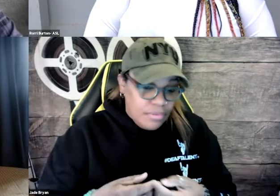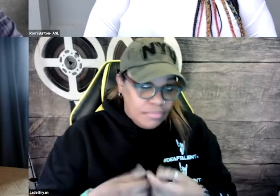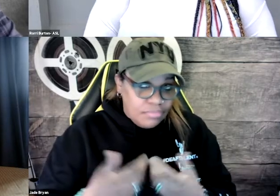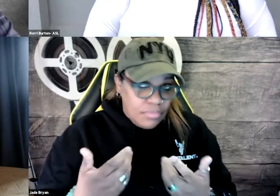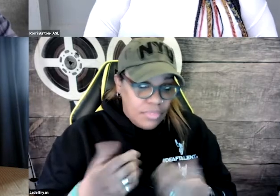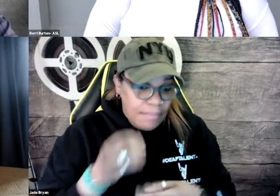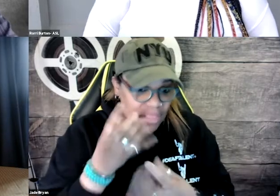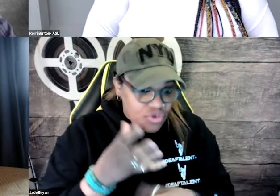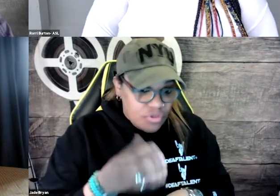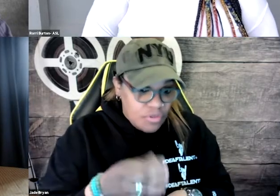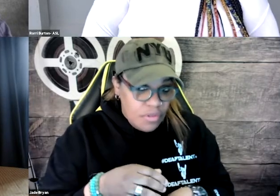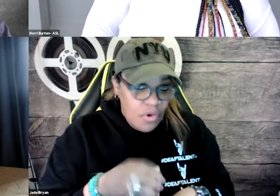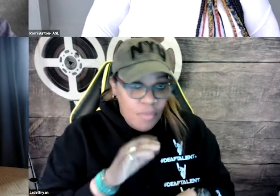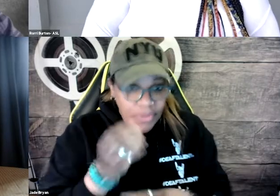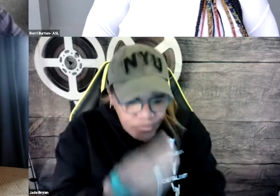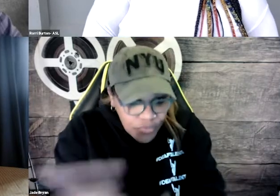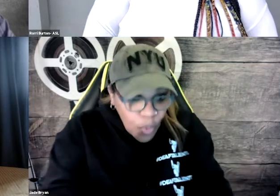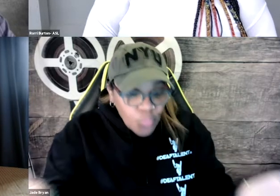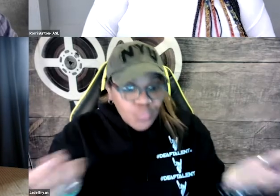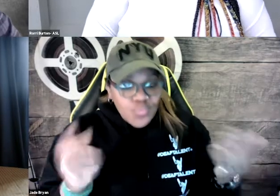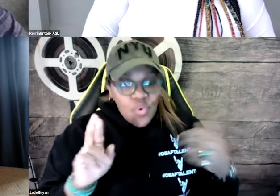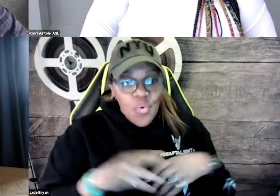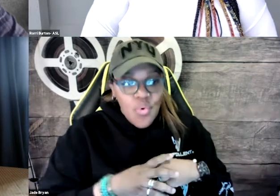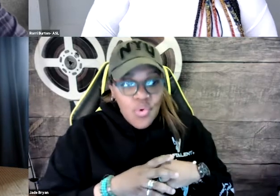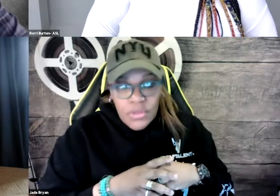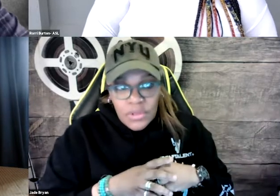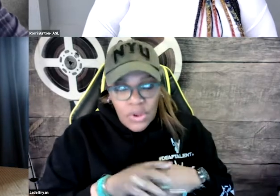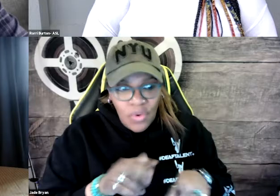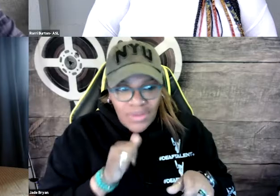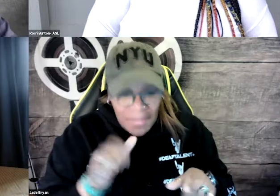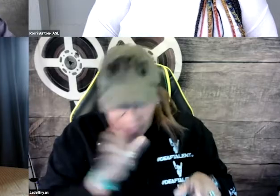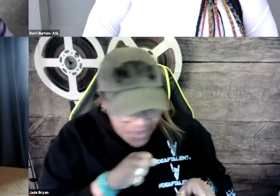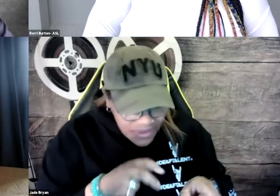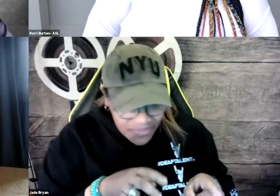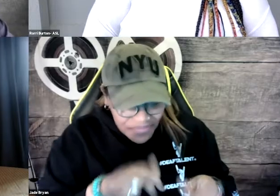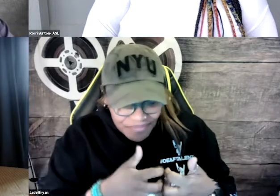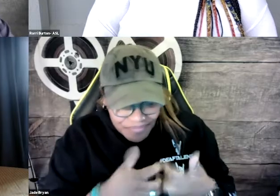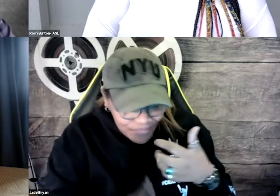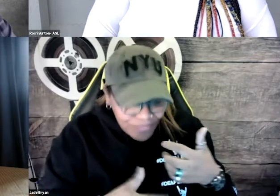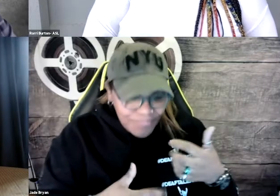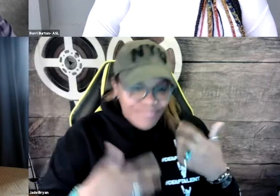it's accuracy skyrockets from the auto captions. In terms of the information that they're disseminating,